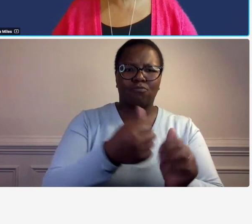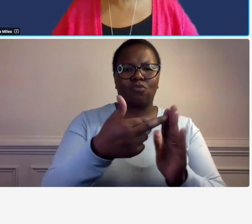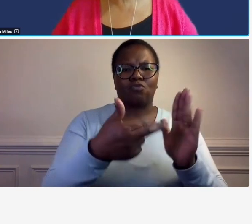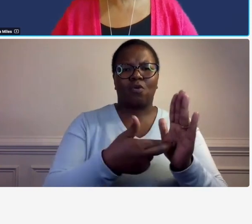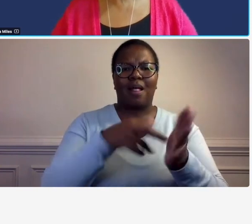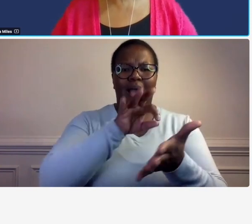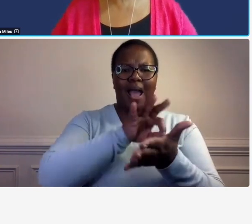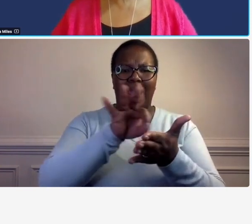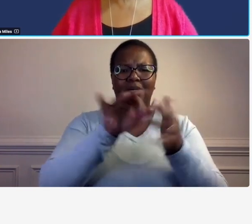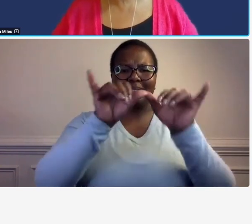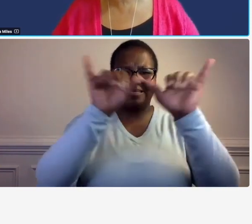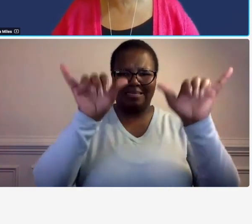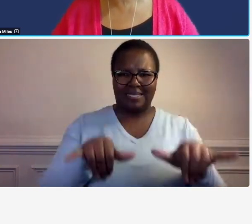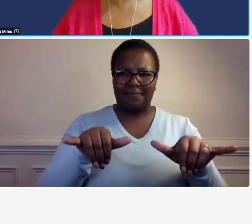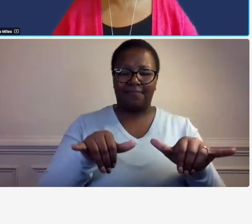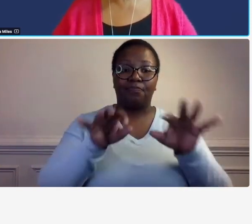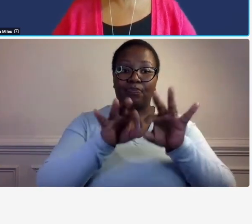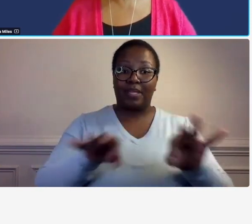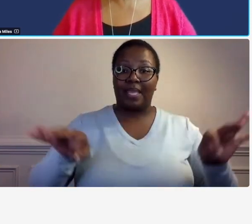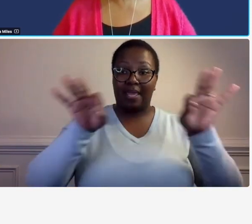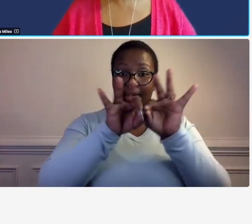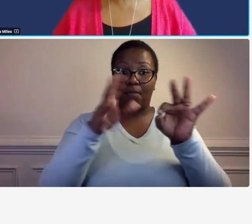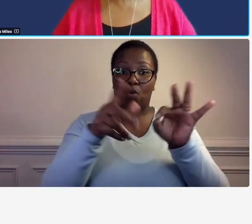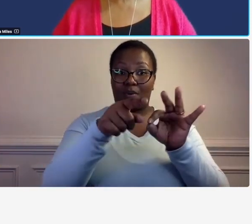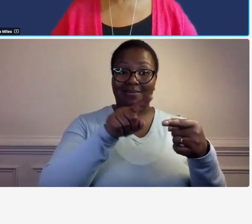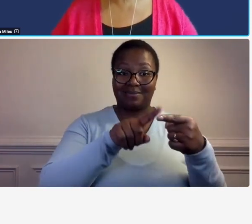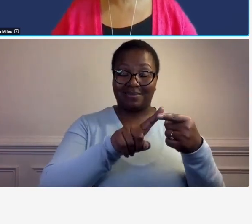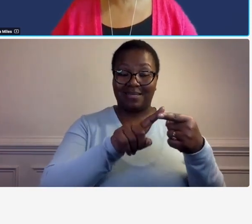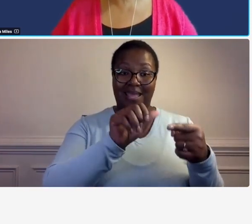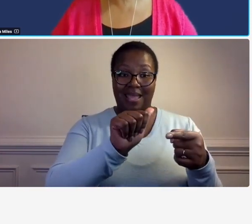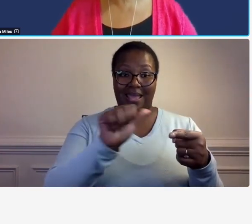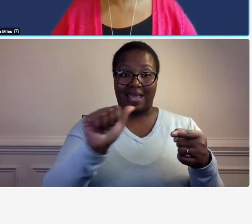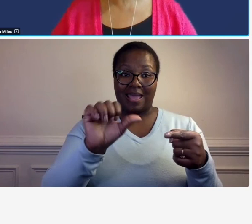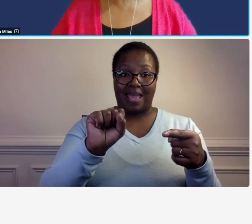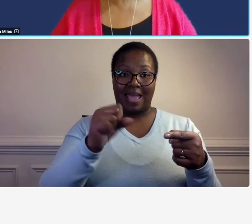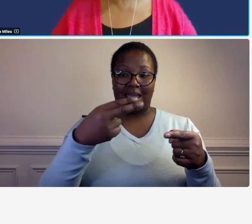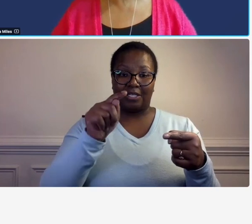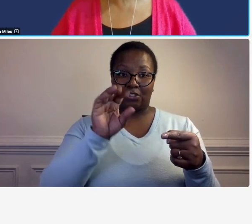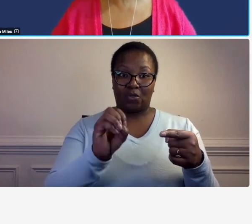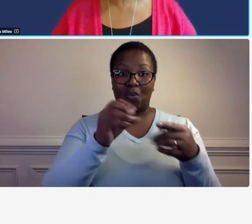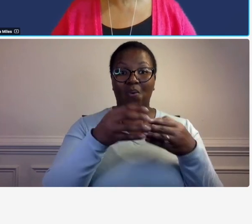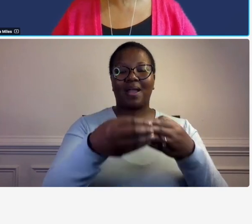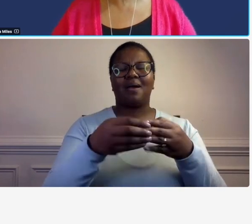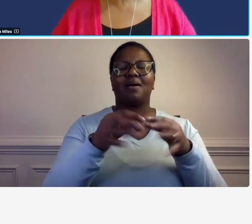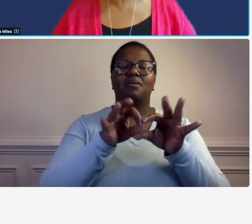things right here so the ashtow guide i can't even recommend how highly um you know more strongly